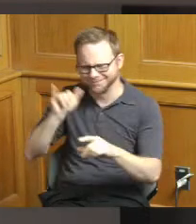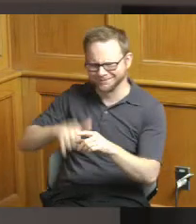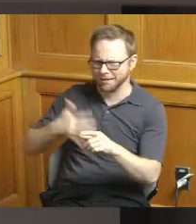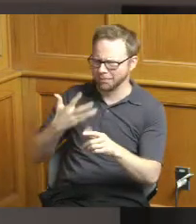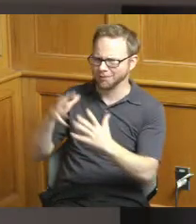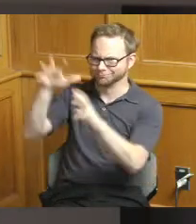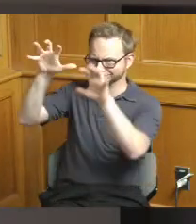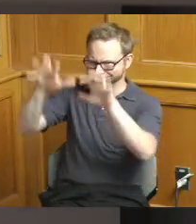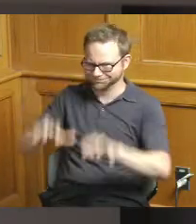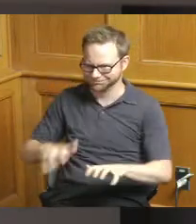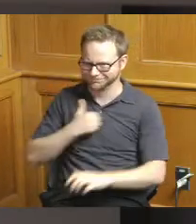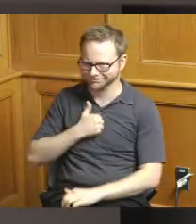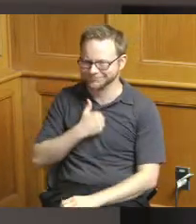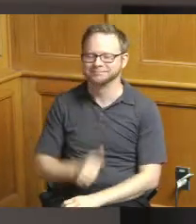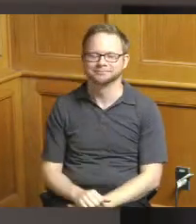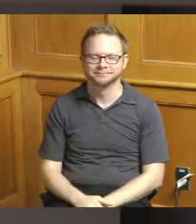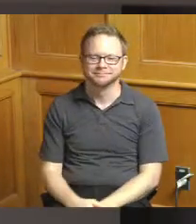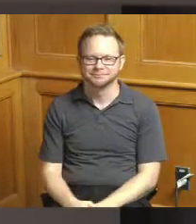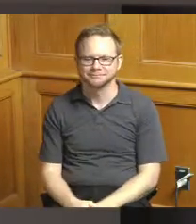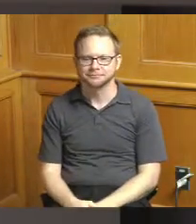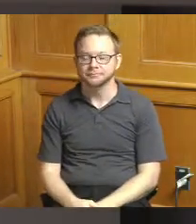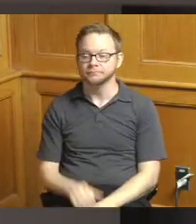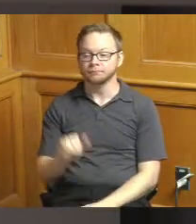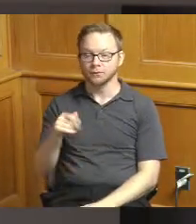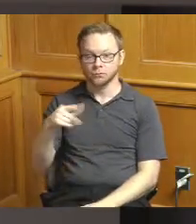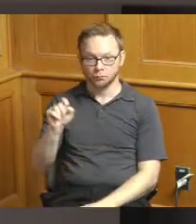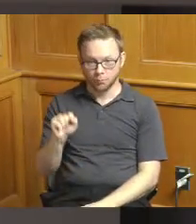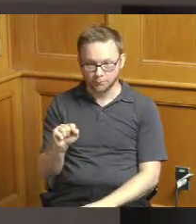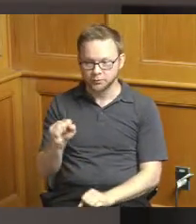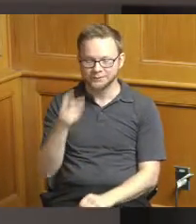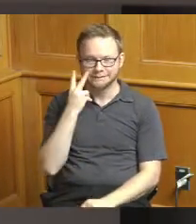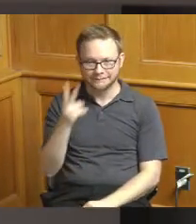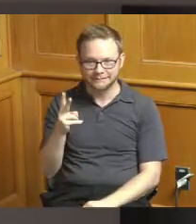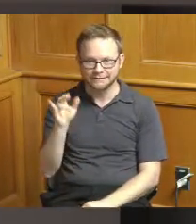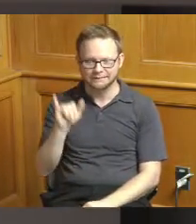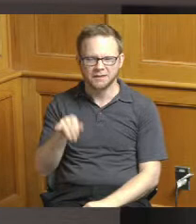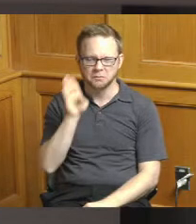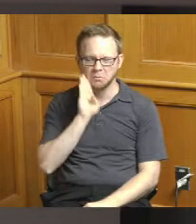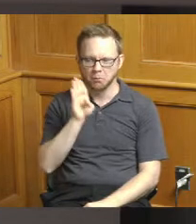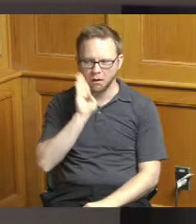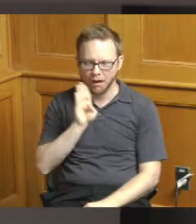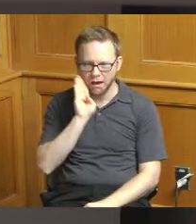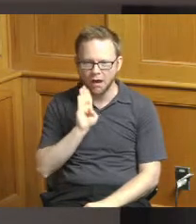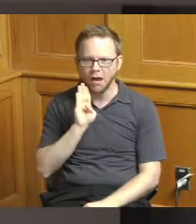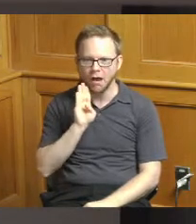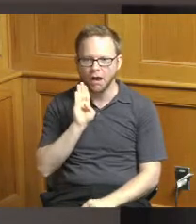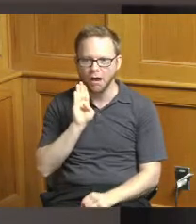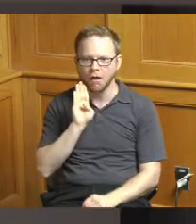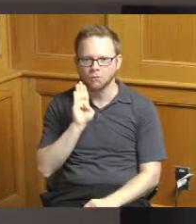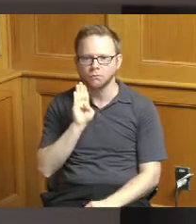but so you see the the apartments there in beige and then towards the back of the site the township